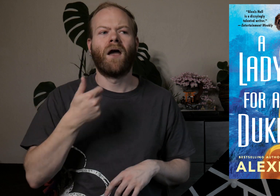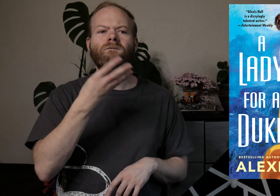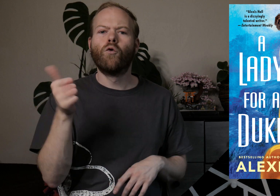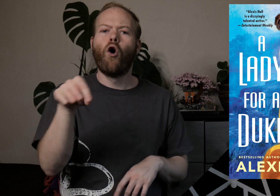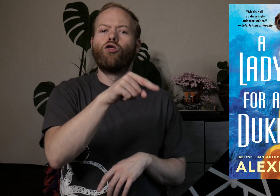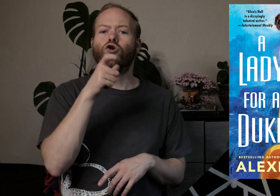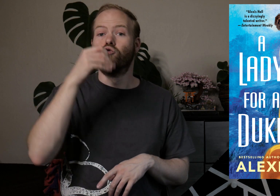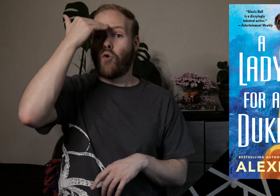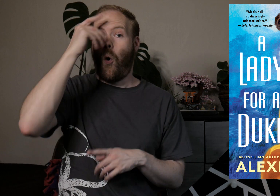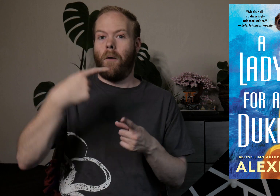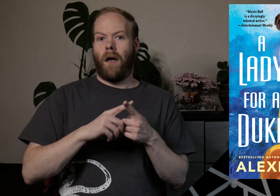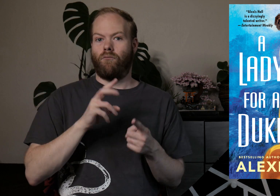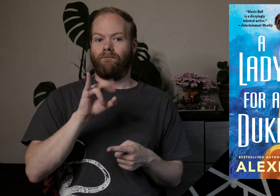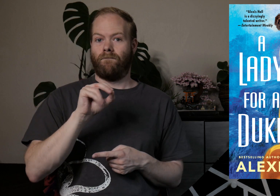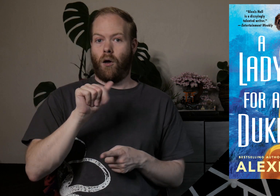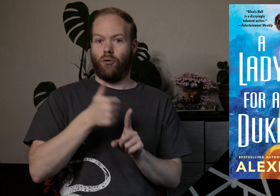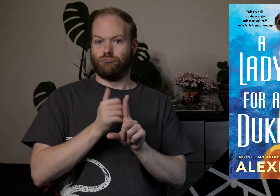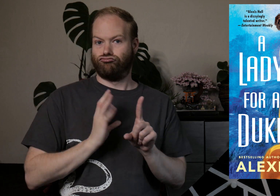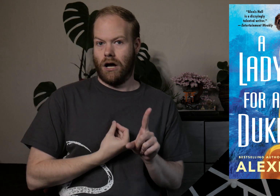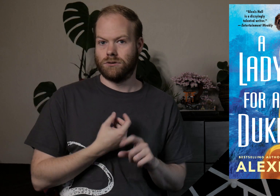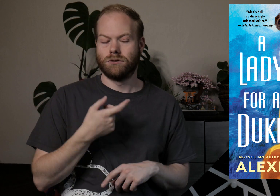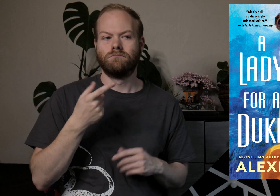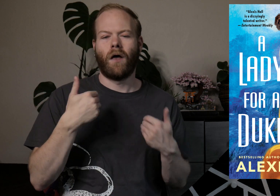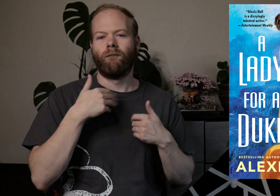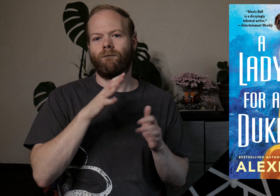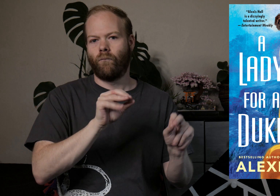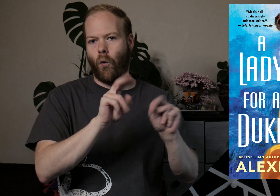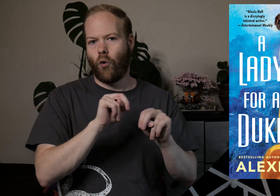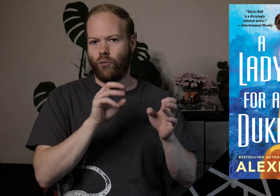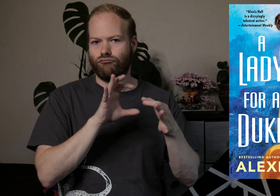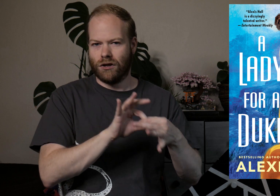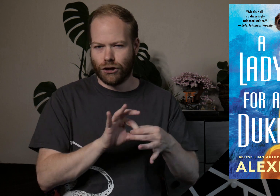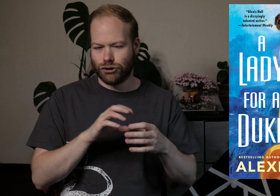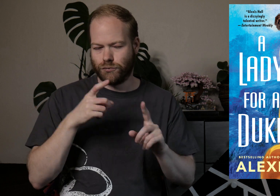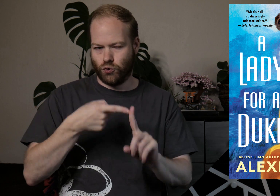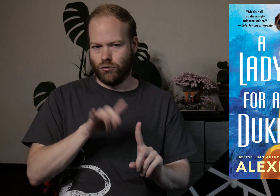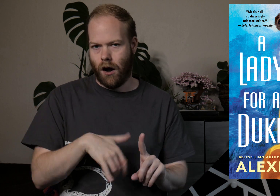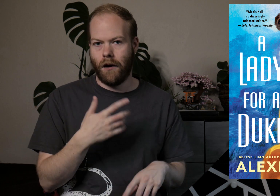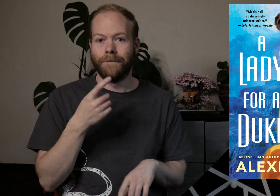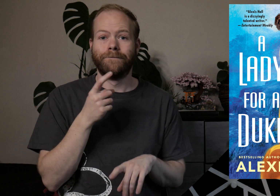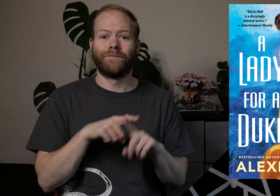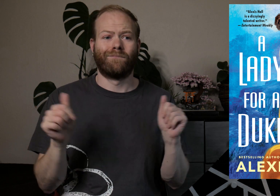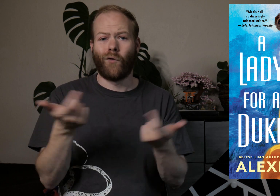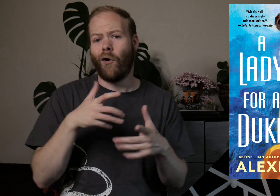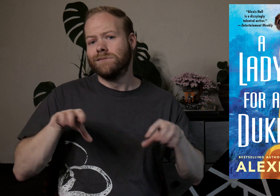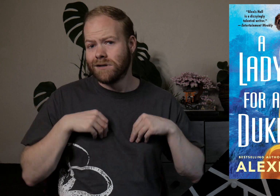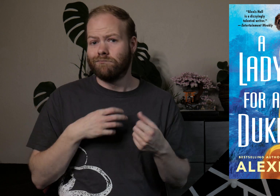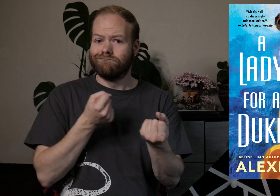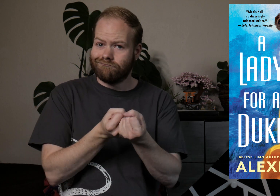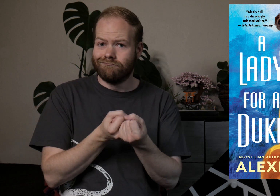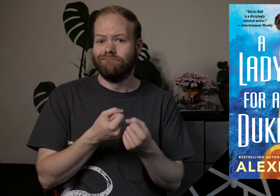The few other characters that know about Viola’s transness have their own relationship to it, but they all accept and support her.